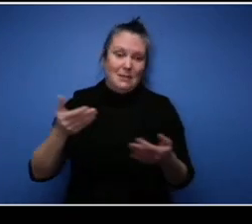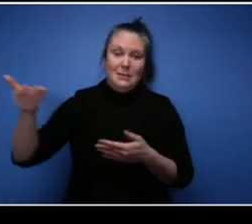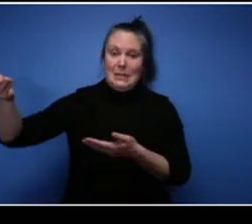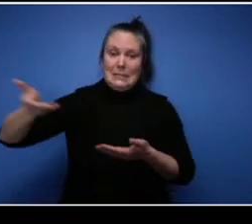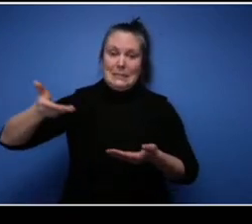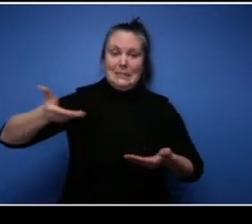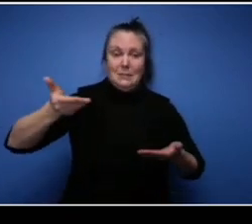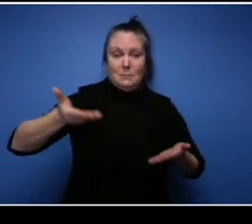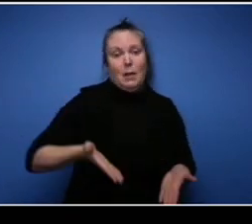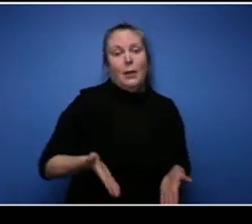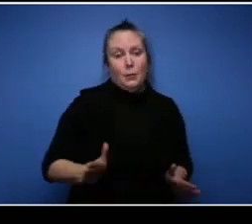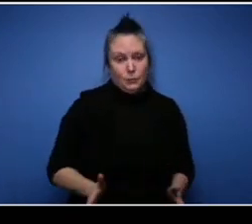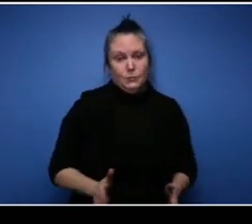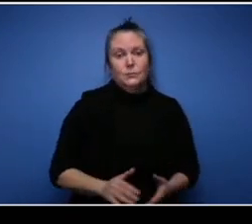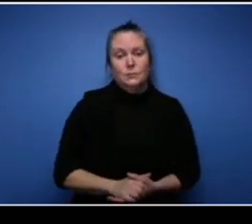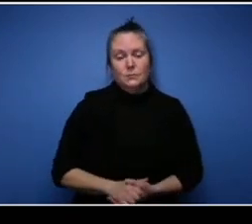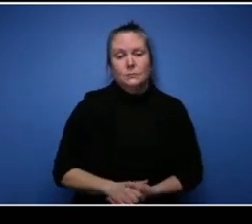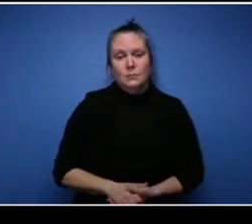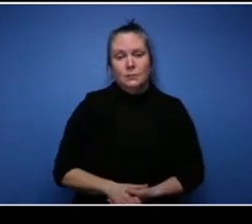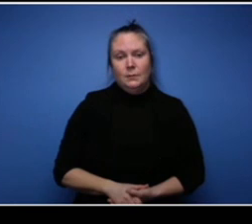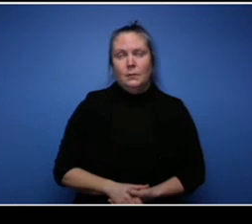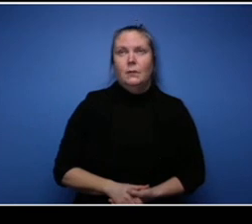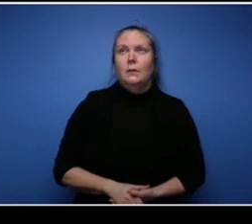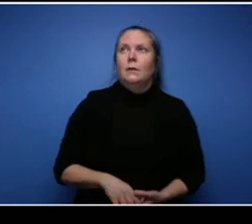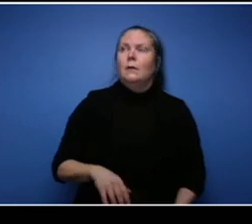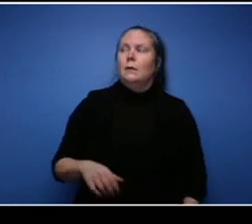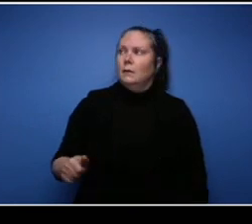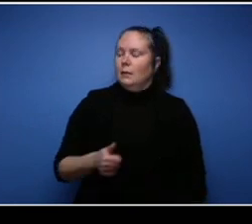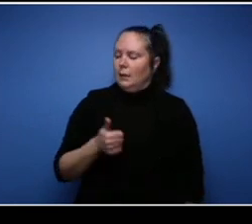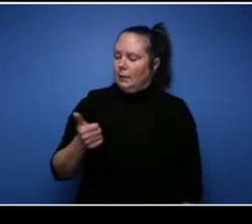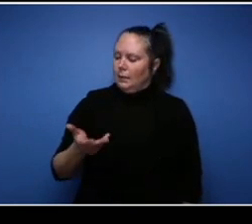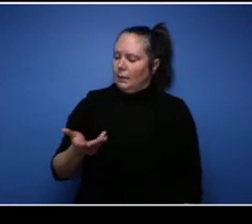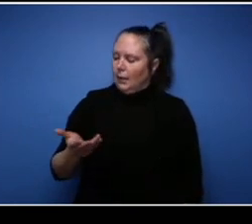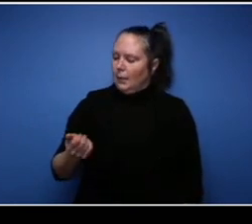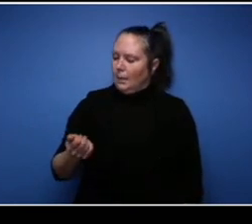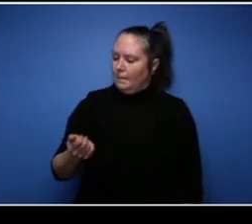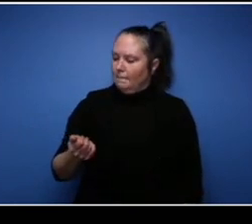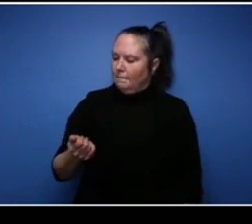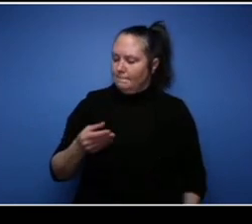things I looked at you know um you know buying a vehicle was different than leasing a vehicle.